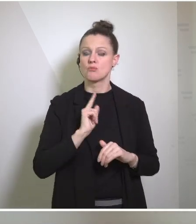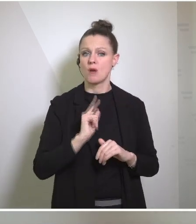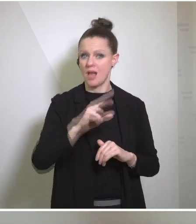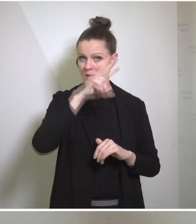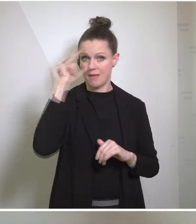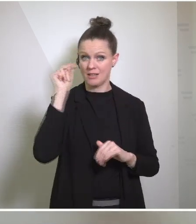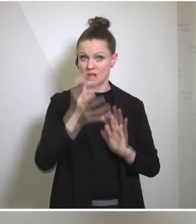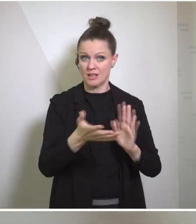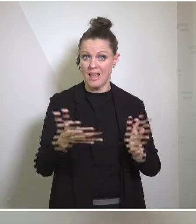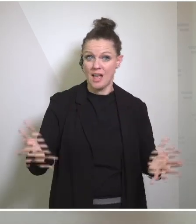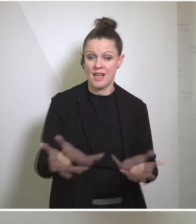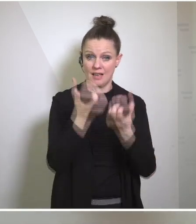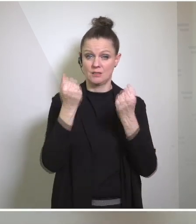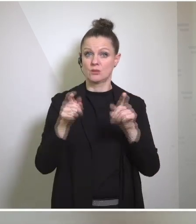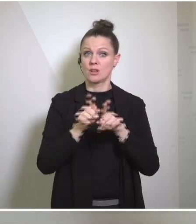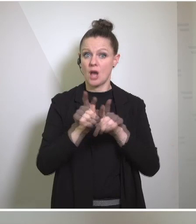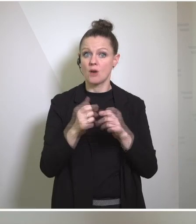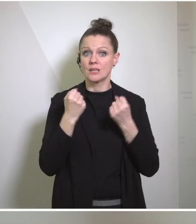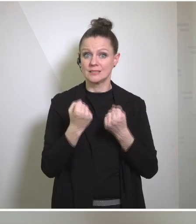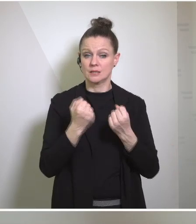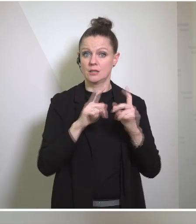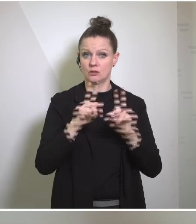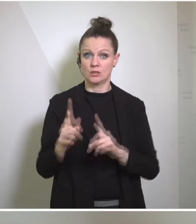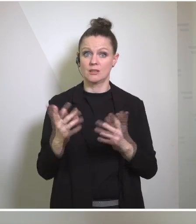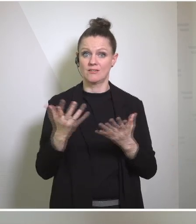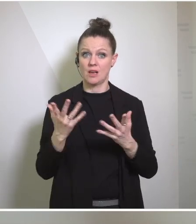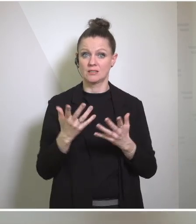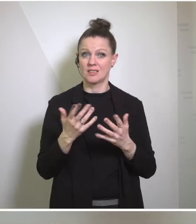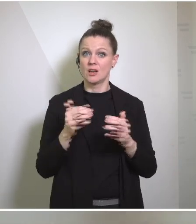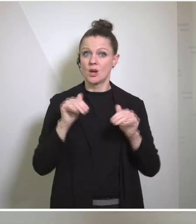but also to make sure that once out of harm's way, they're appropriately cared for with shelter,